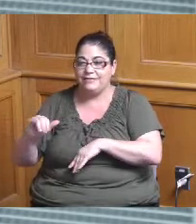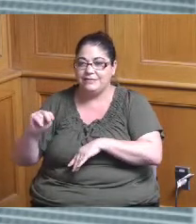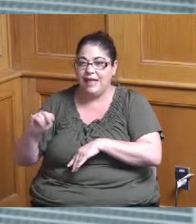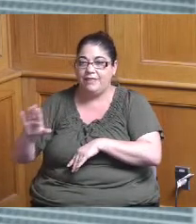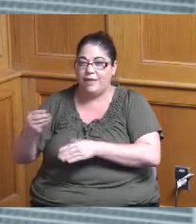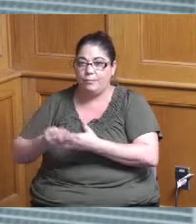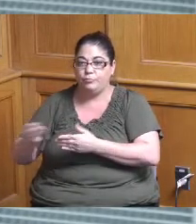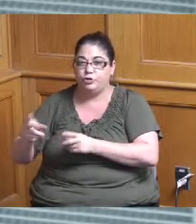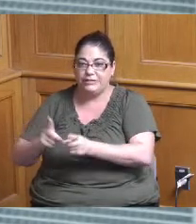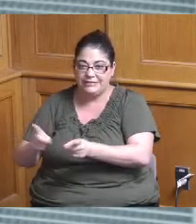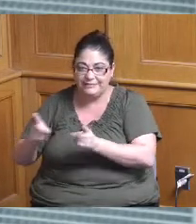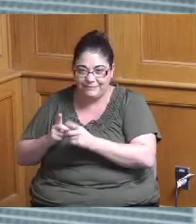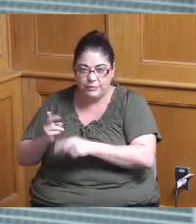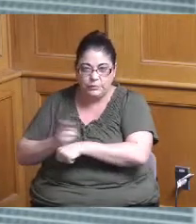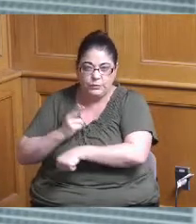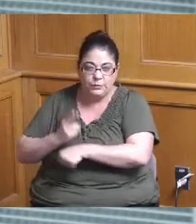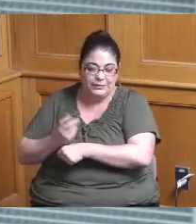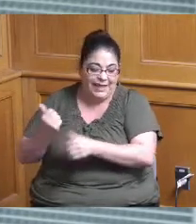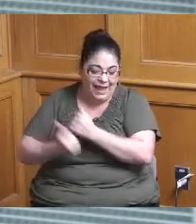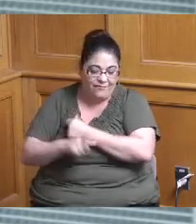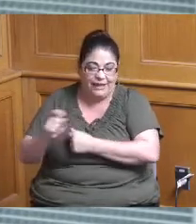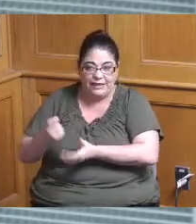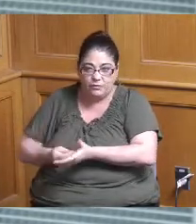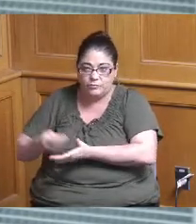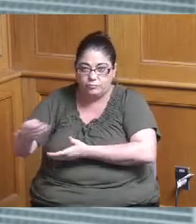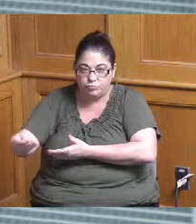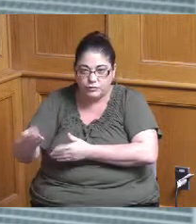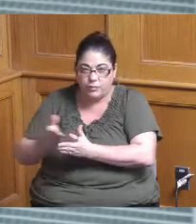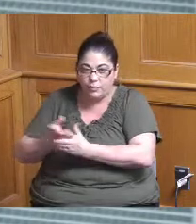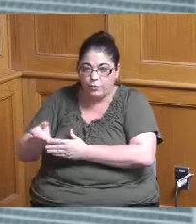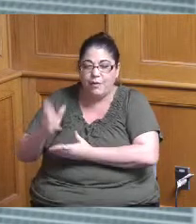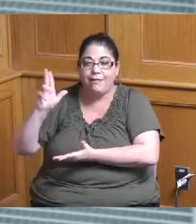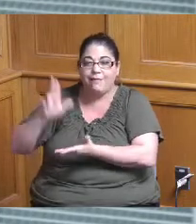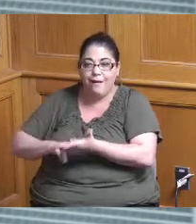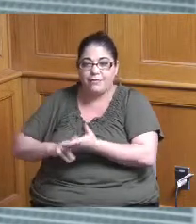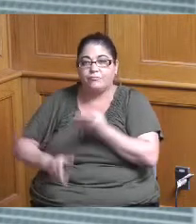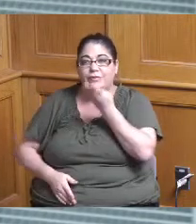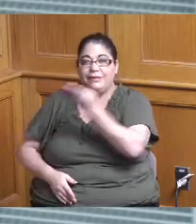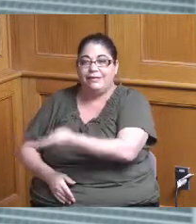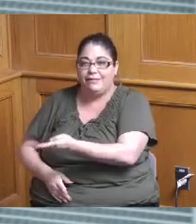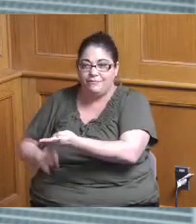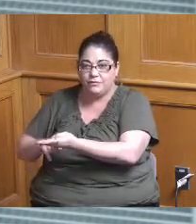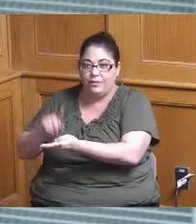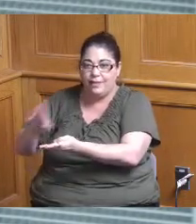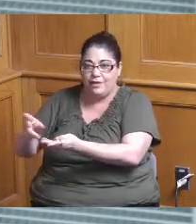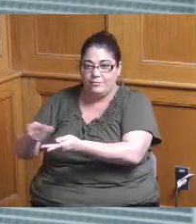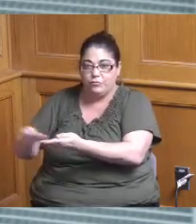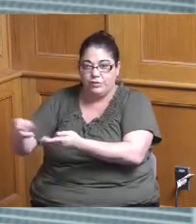need to purchase or have a contract let for goes through the purchase purchasing division and then